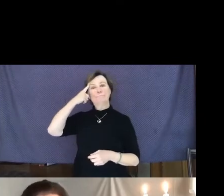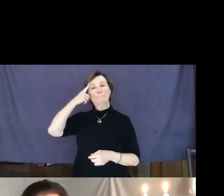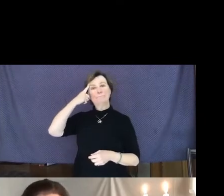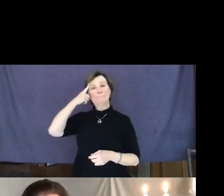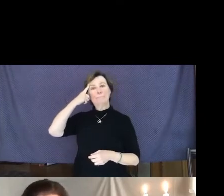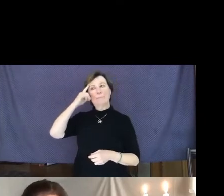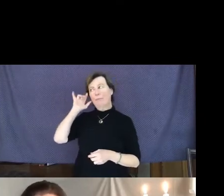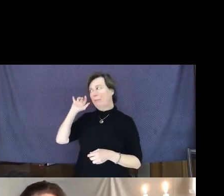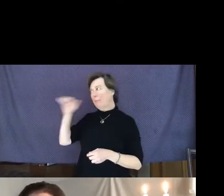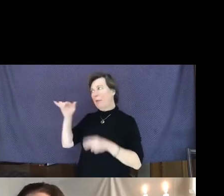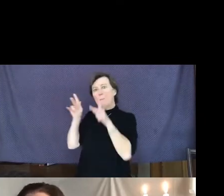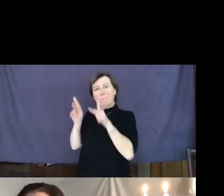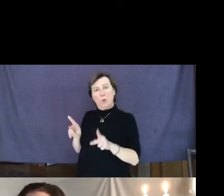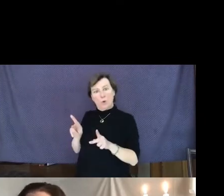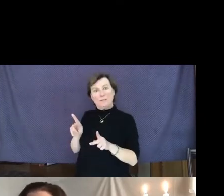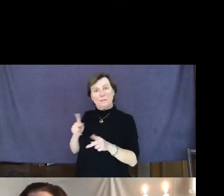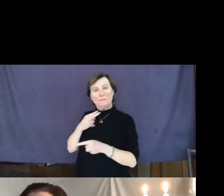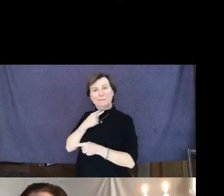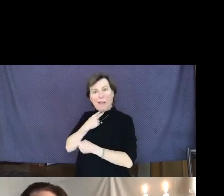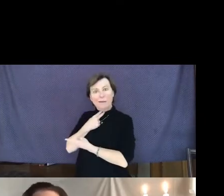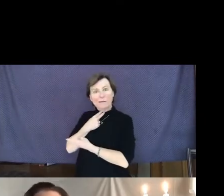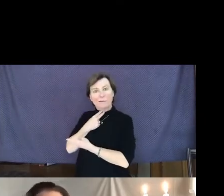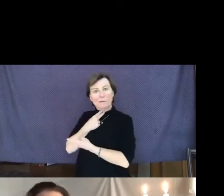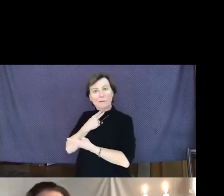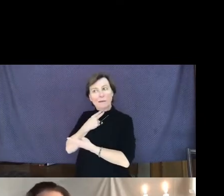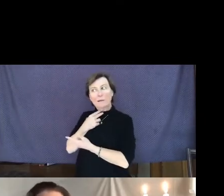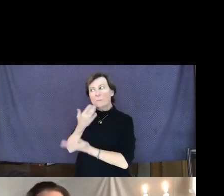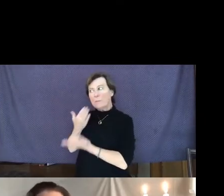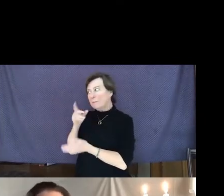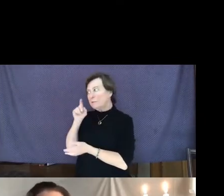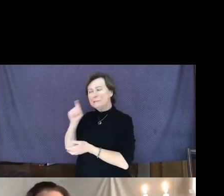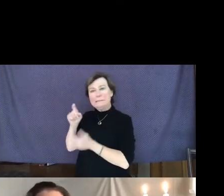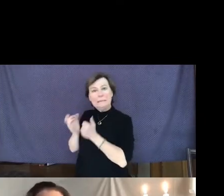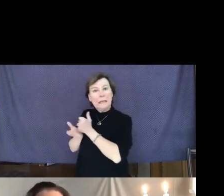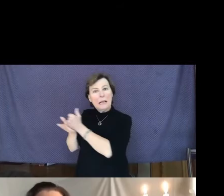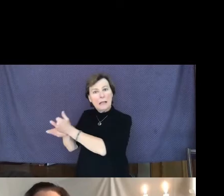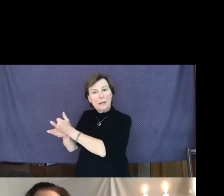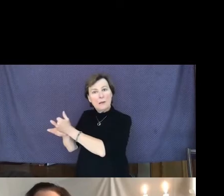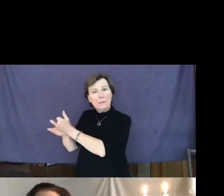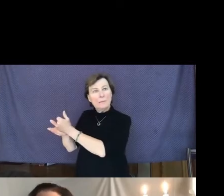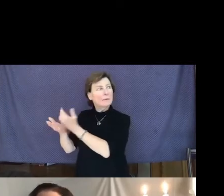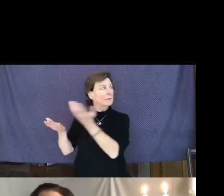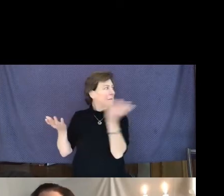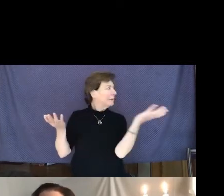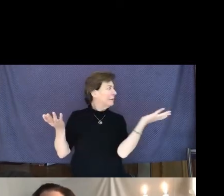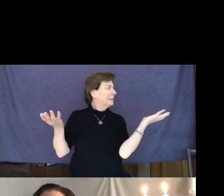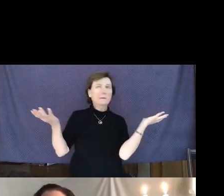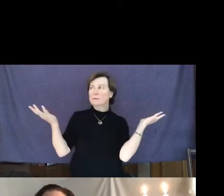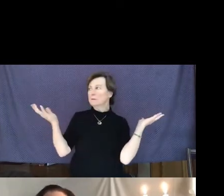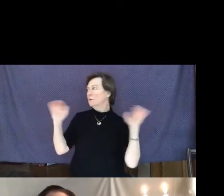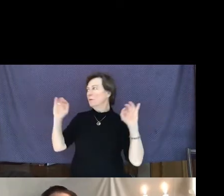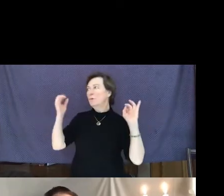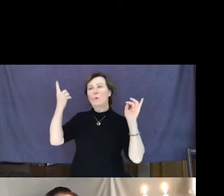is stuck and needs help. No one is stopping and here I am just